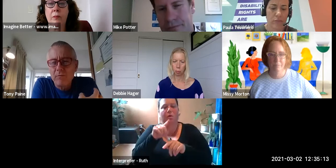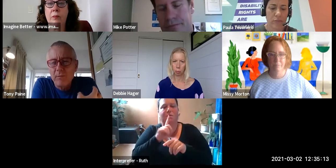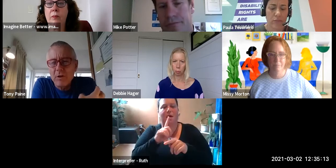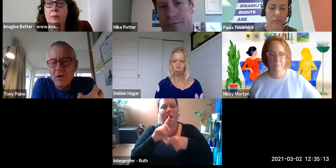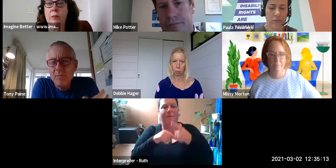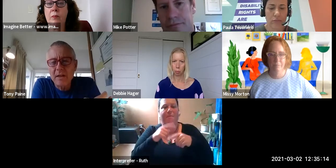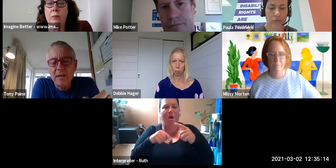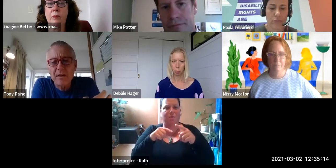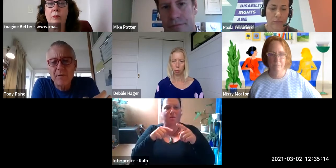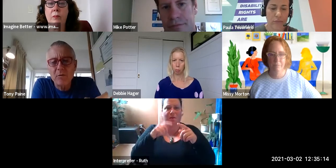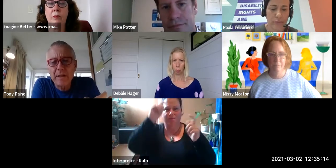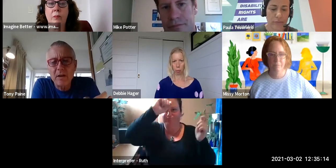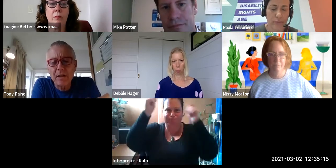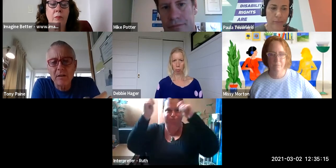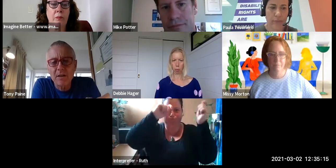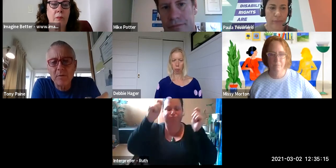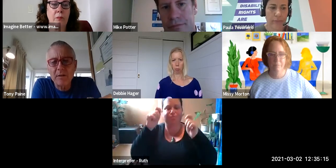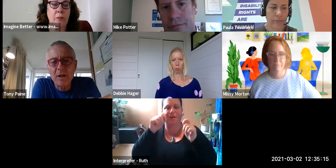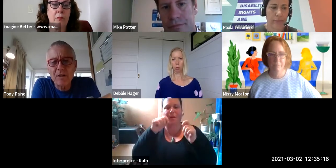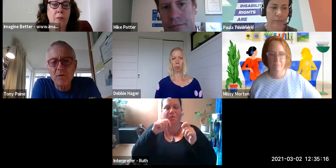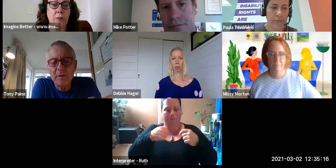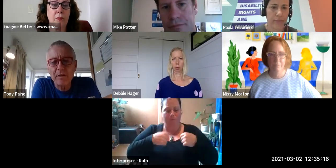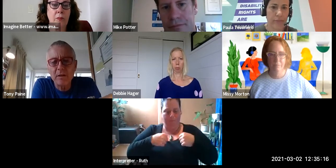about, from where I'm sitting it does feel to me, like the disability rights movement